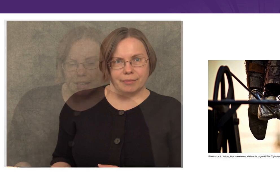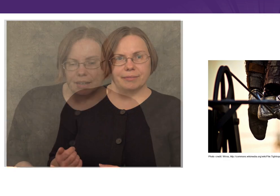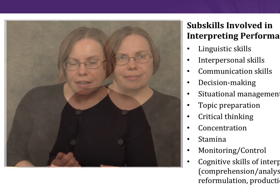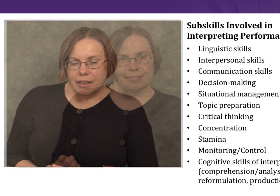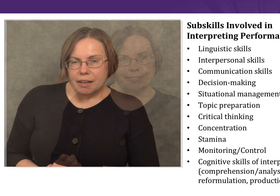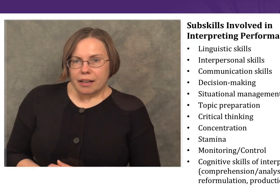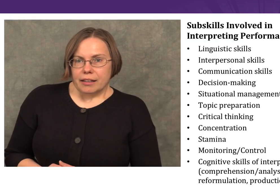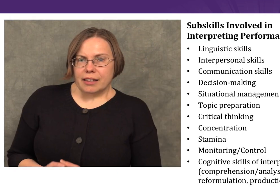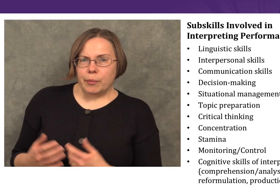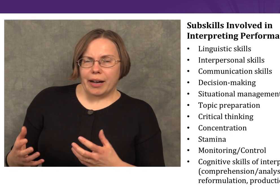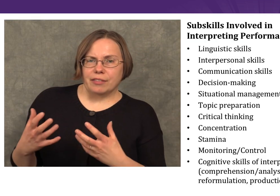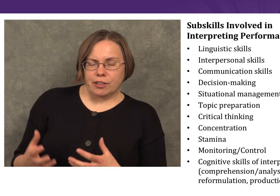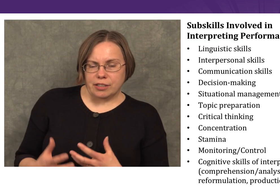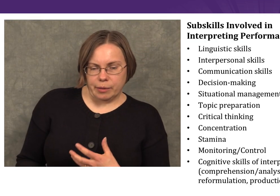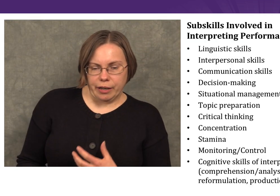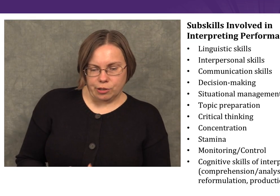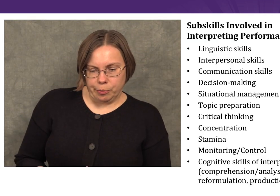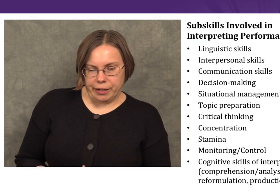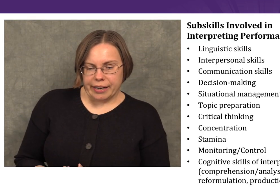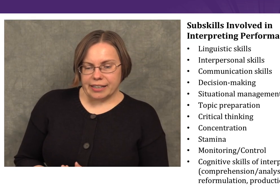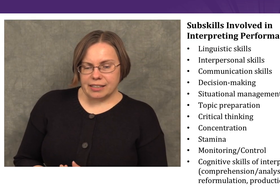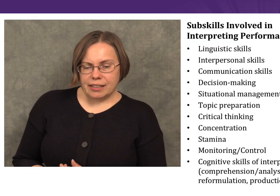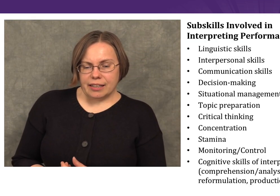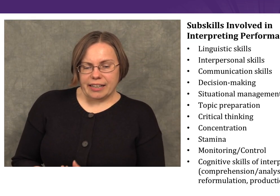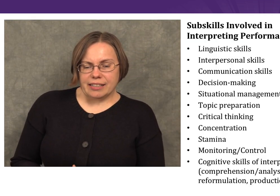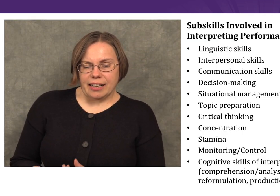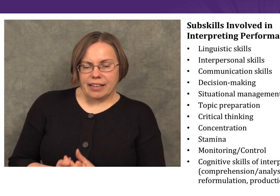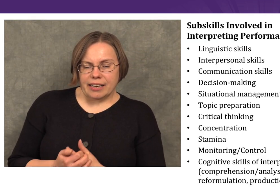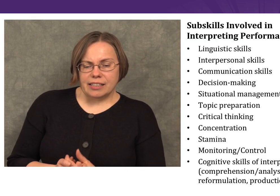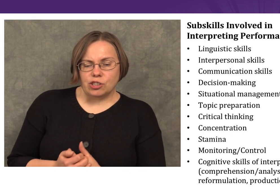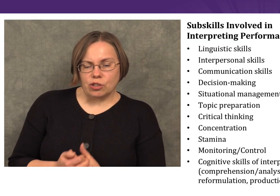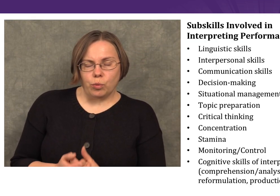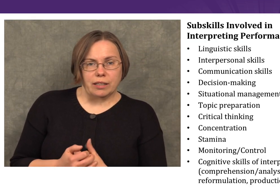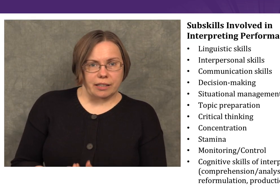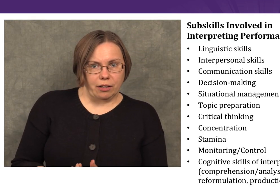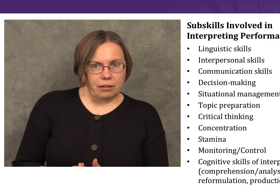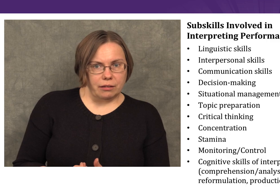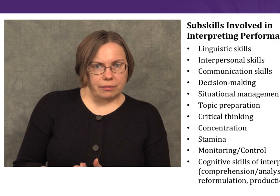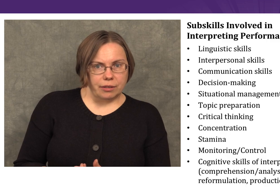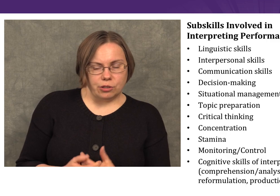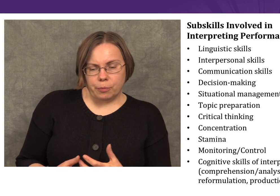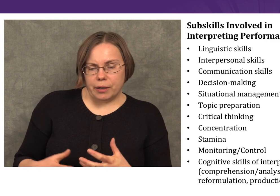The thing we have to understand about interpreting is that it isn’t just one skill.